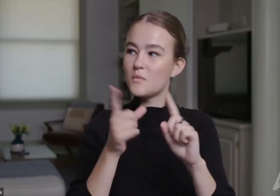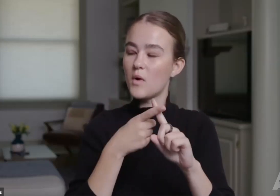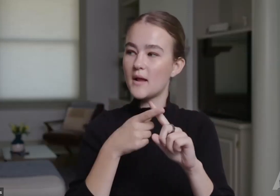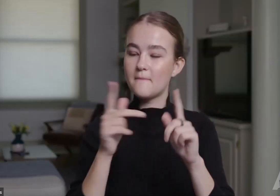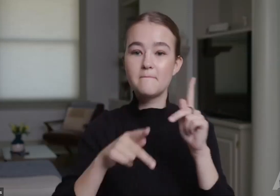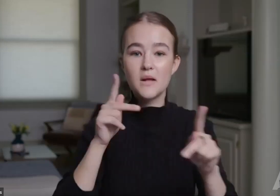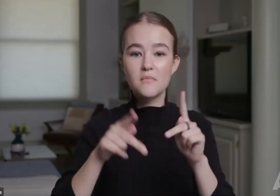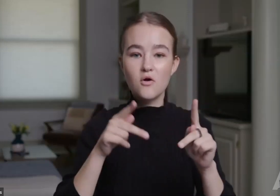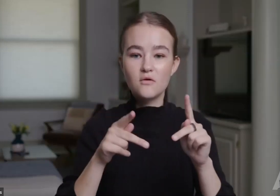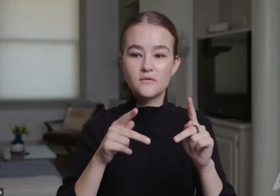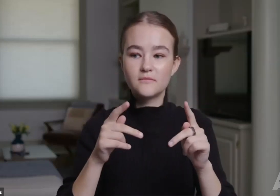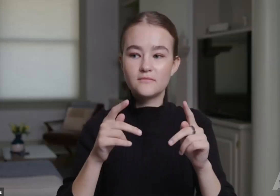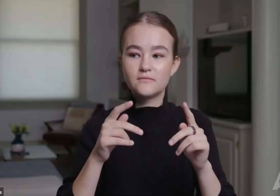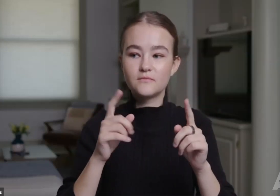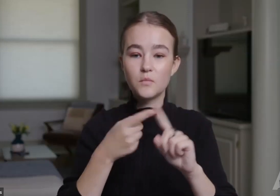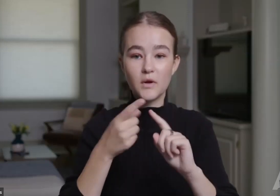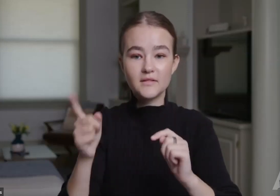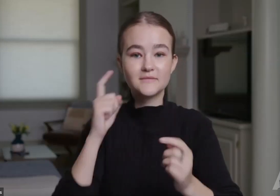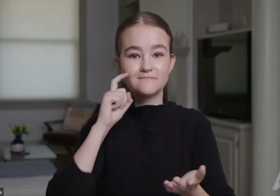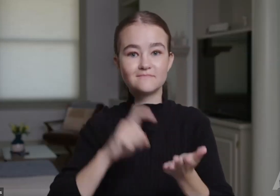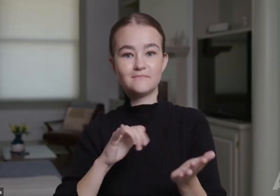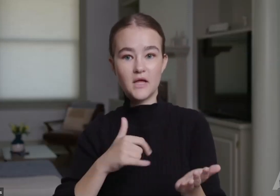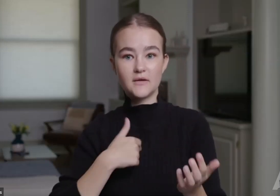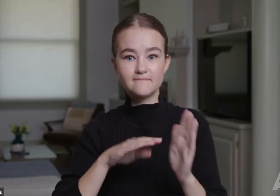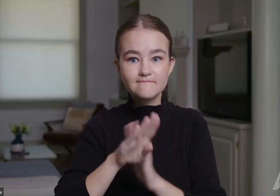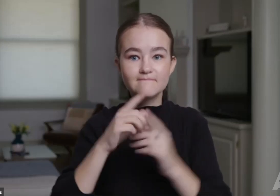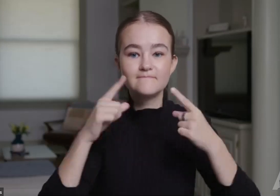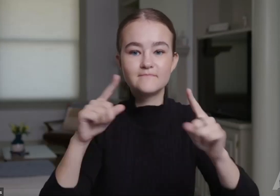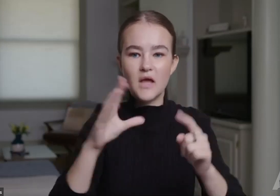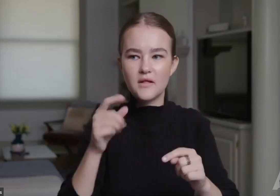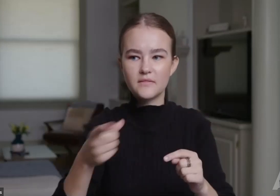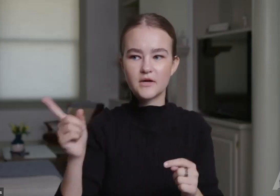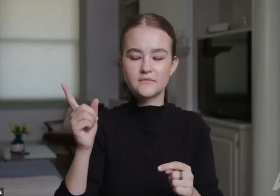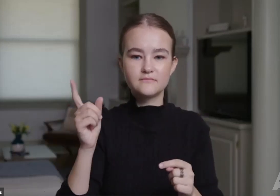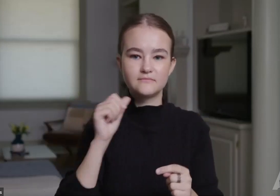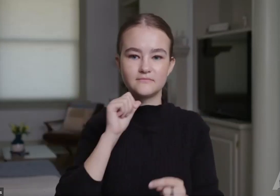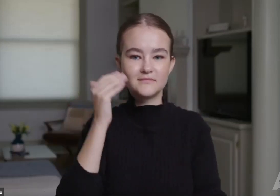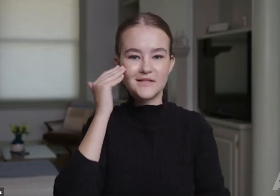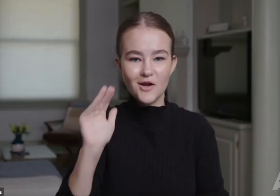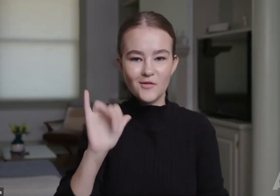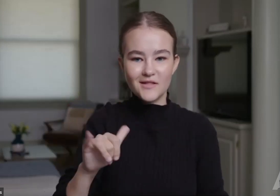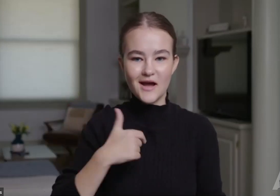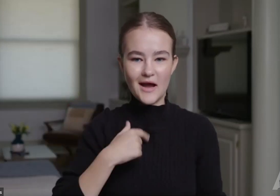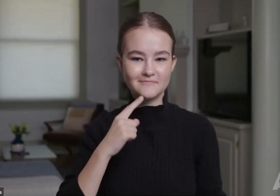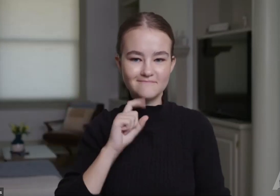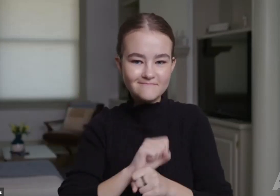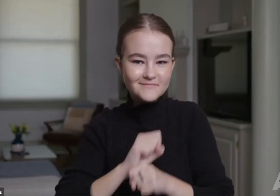I feel like when people started taking notice of me and my career, most people didn't know that I'm actually